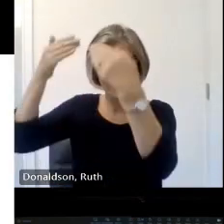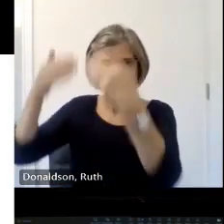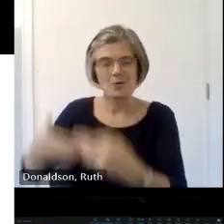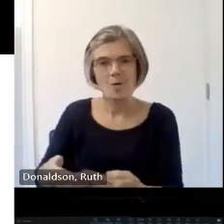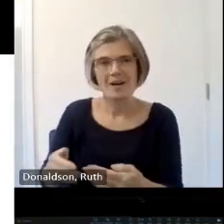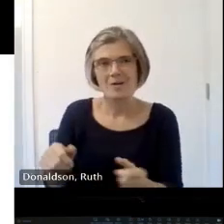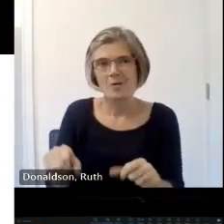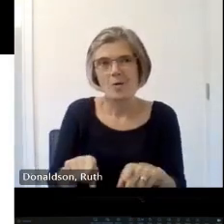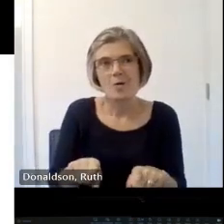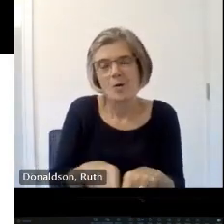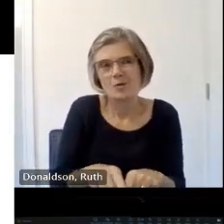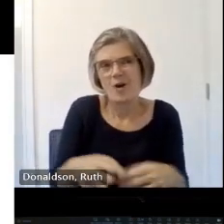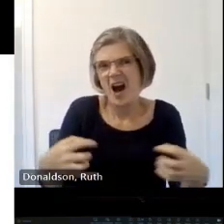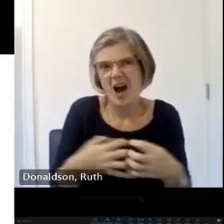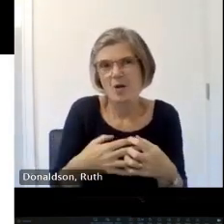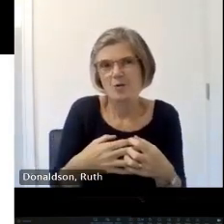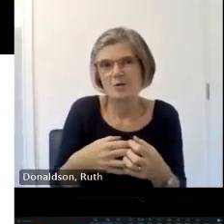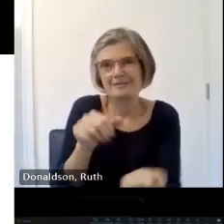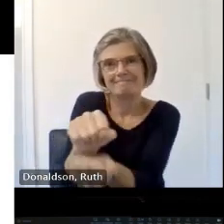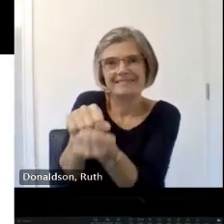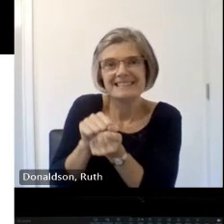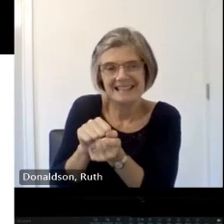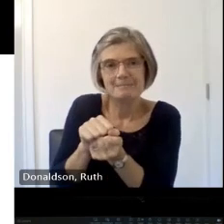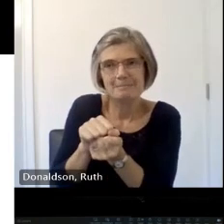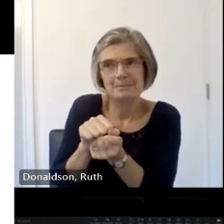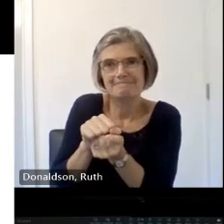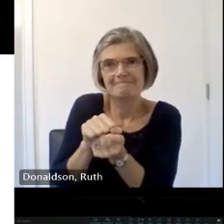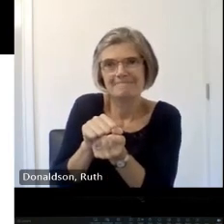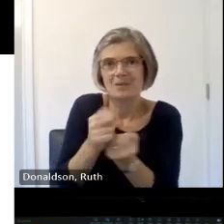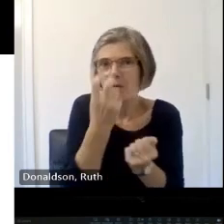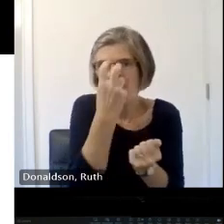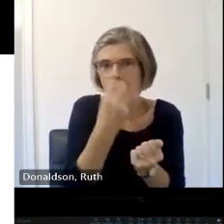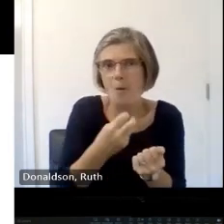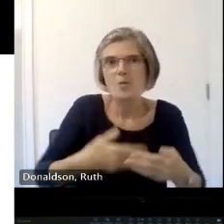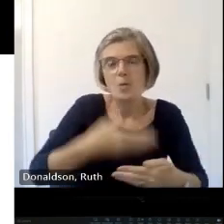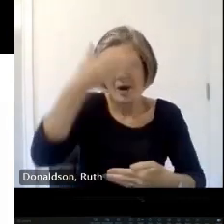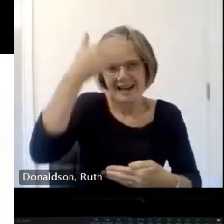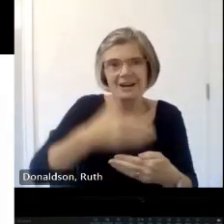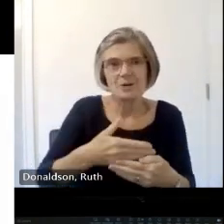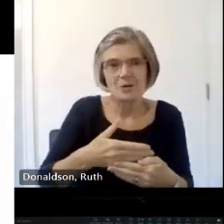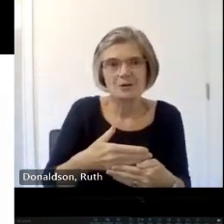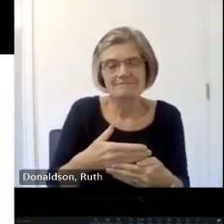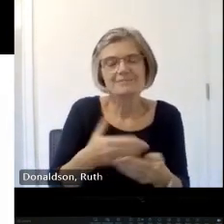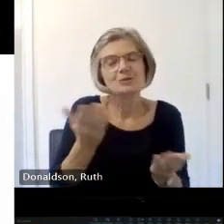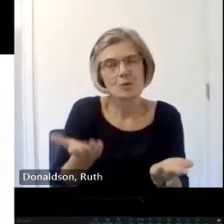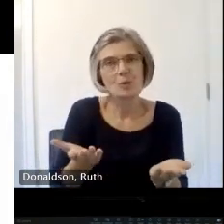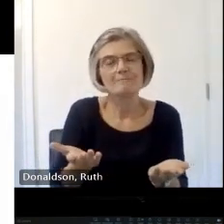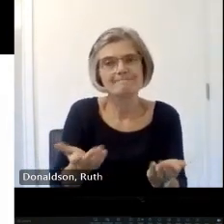next opportunity to use it again so these items are staying um we recorded one church that had